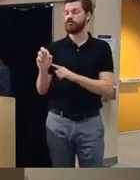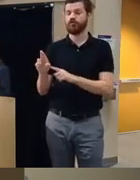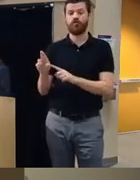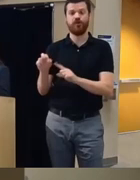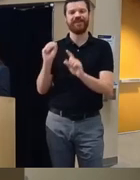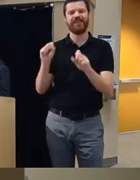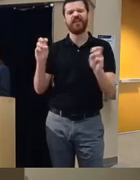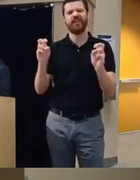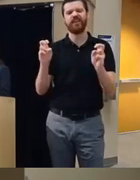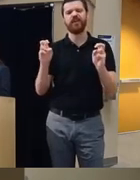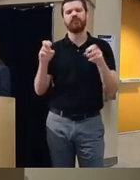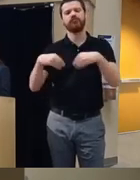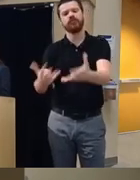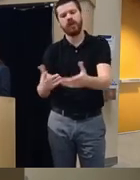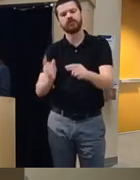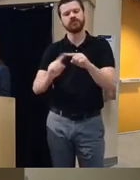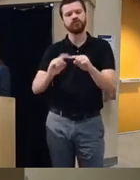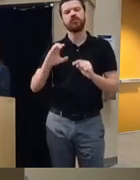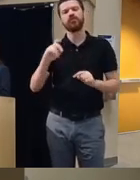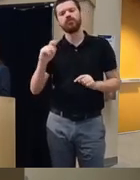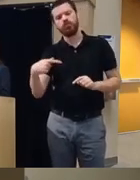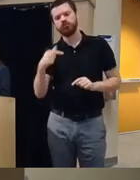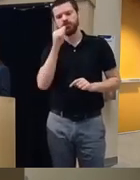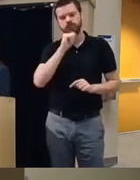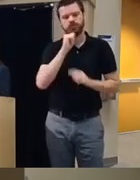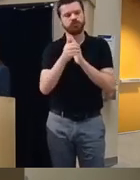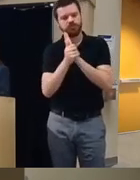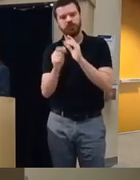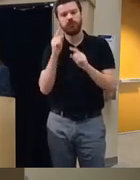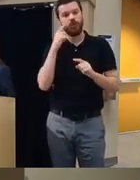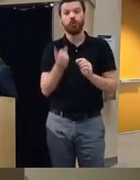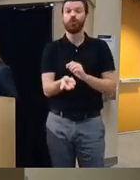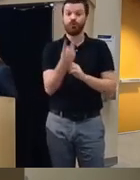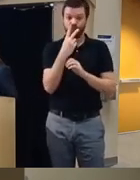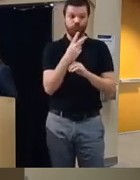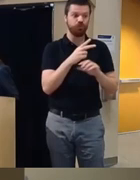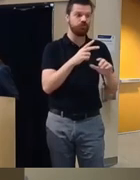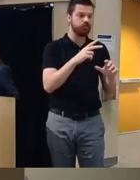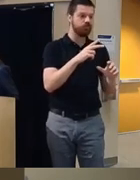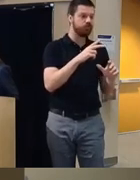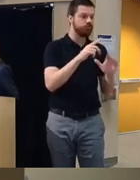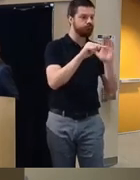like deploy the different coping skills for these two male adaptive behaviors that are co-occurring